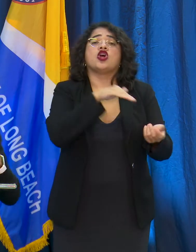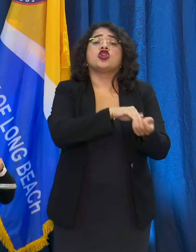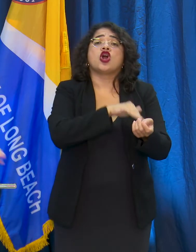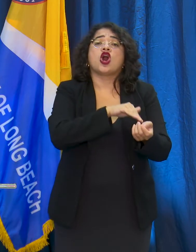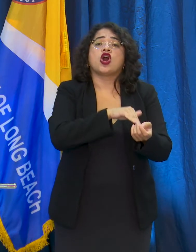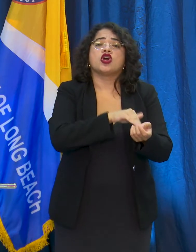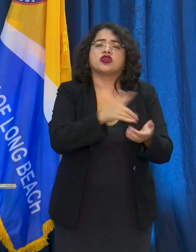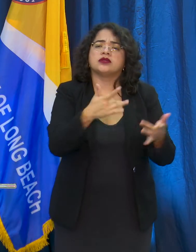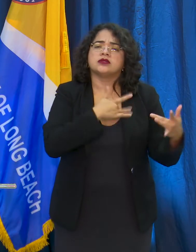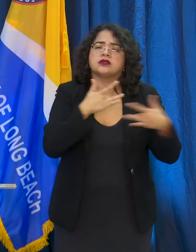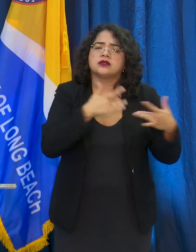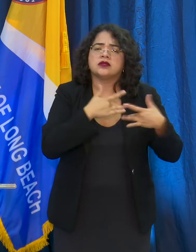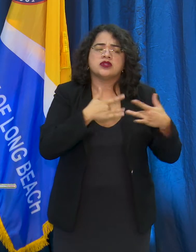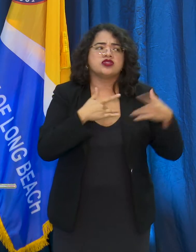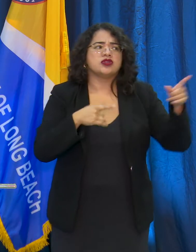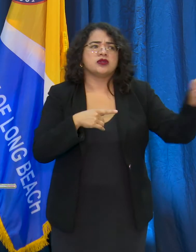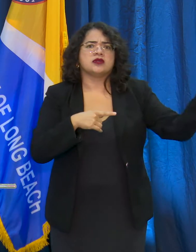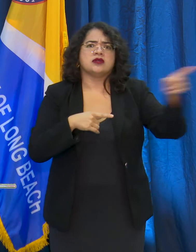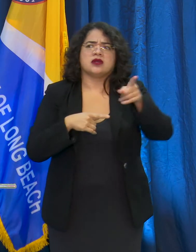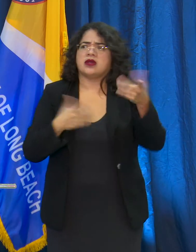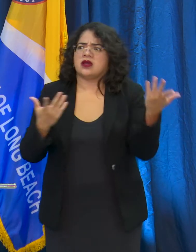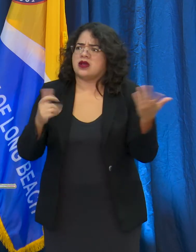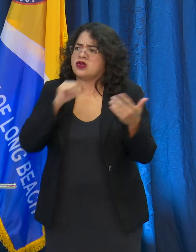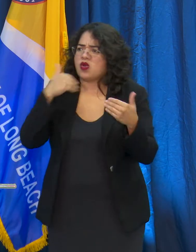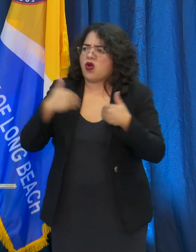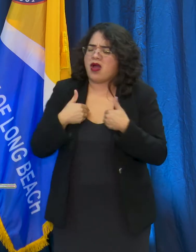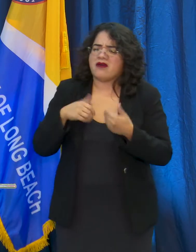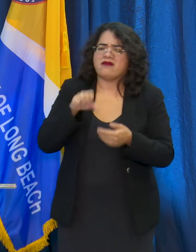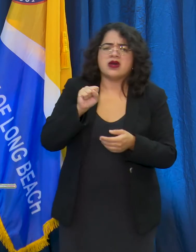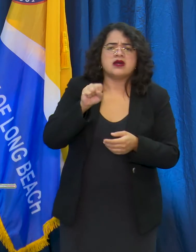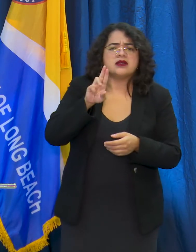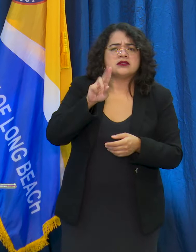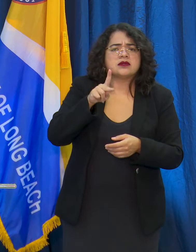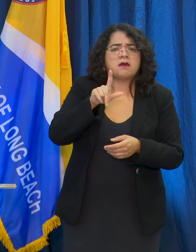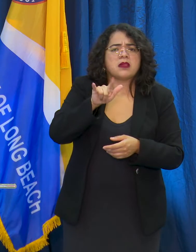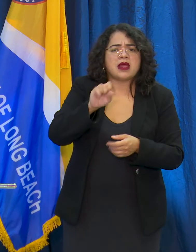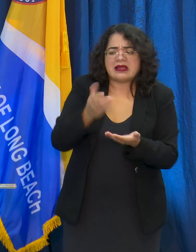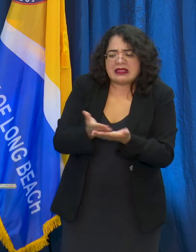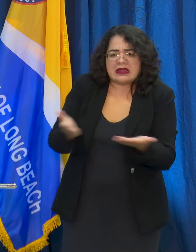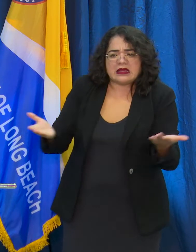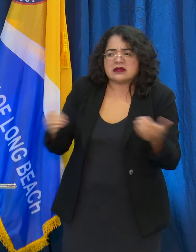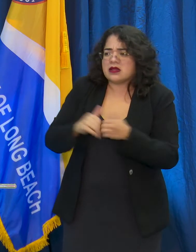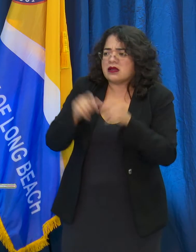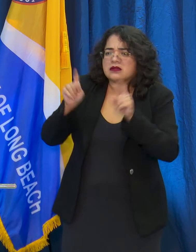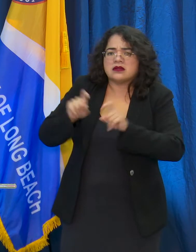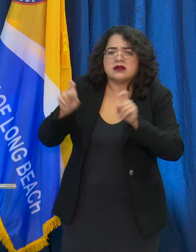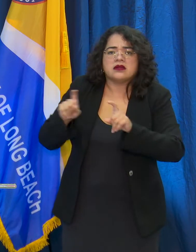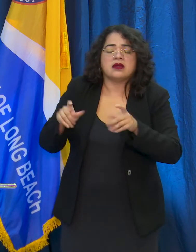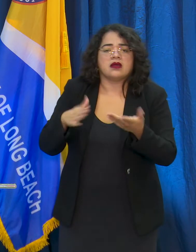contracts with labs. Are people going to be able to get tests at their doctors when testing supplies are already hard to get